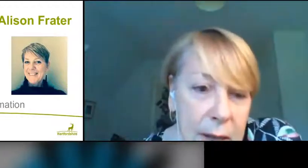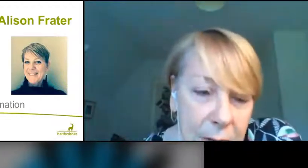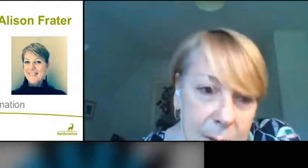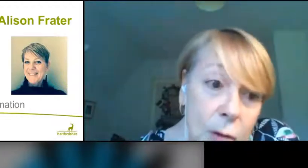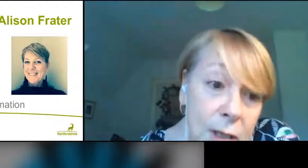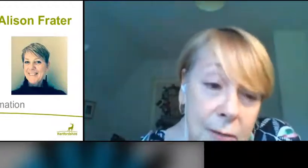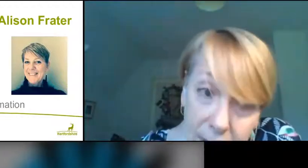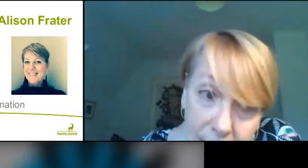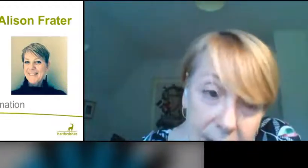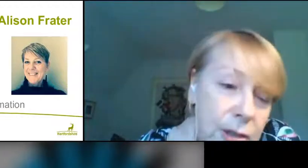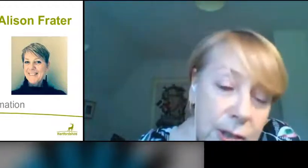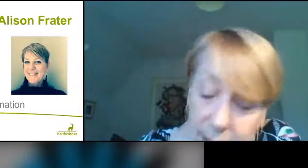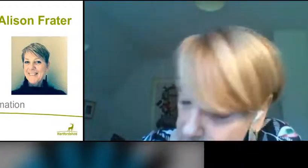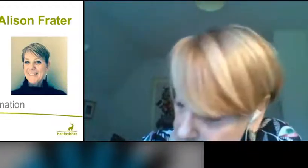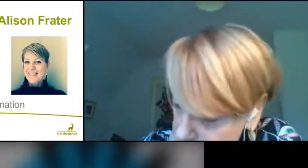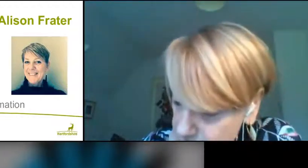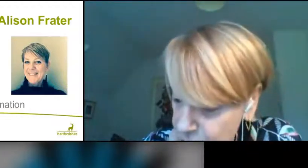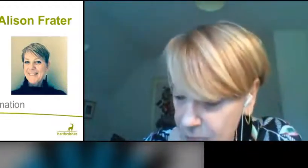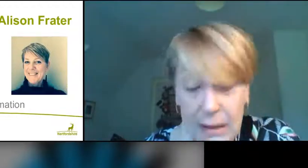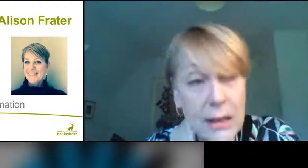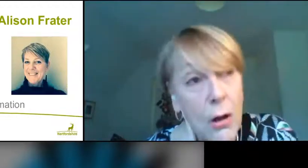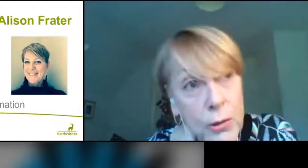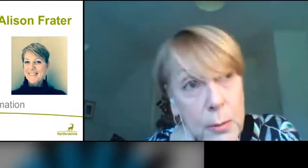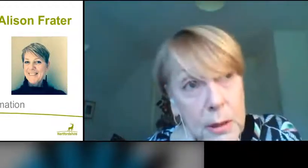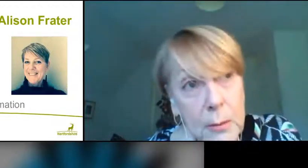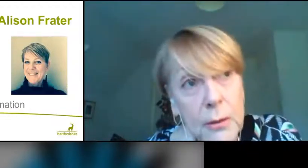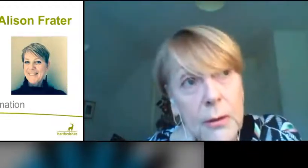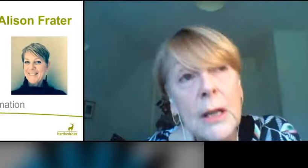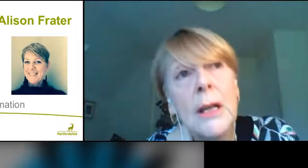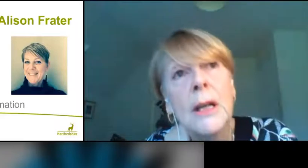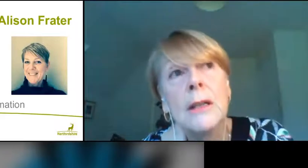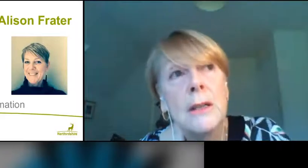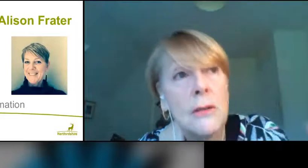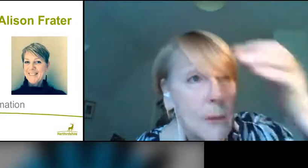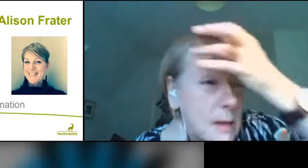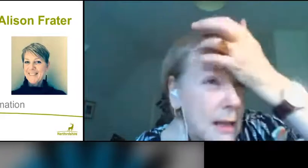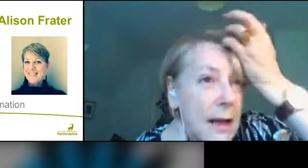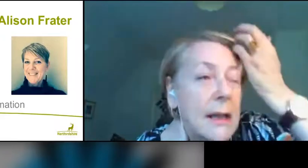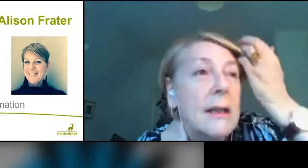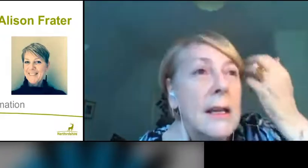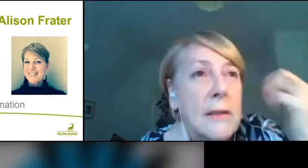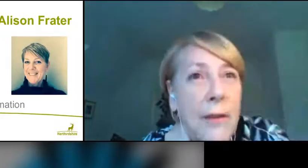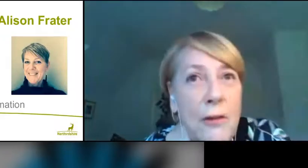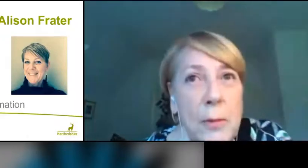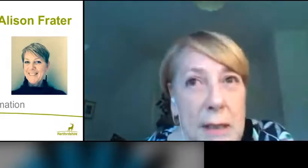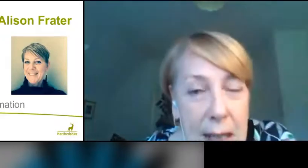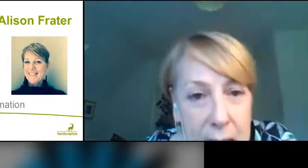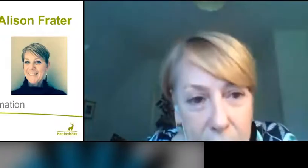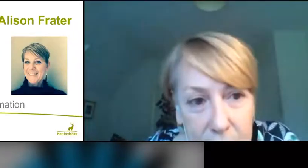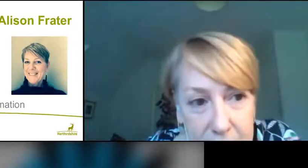there is more severe illness are generally older people. So, something like 95% of the